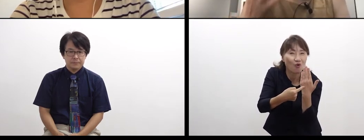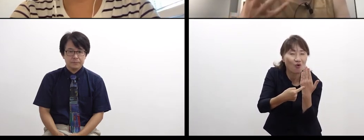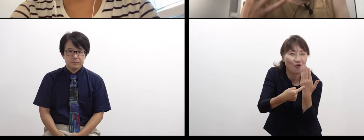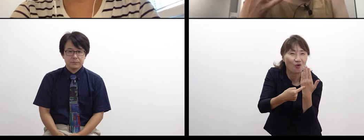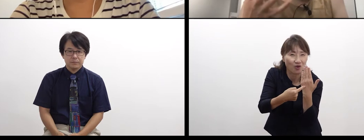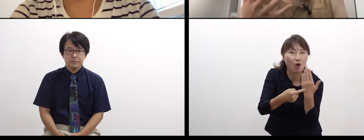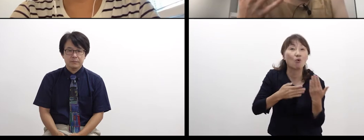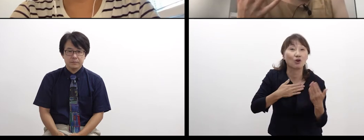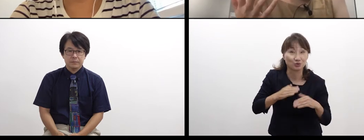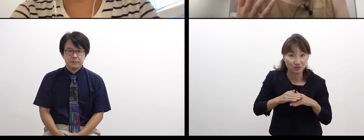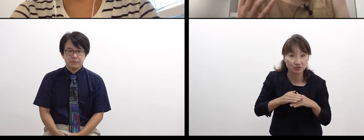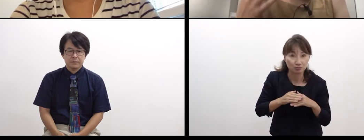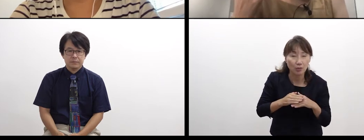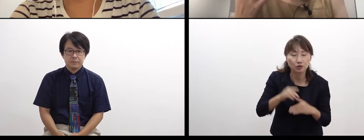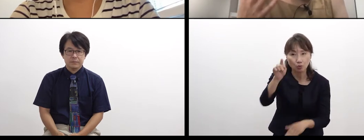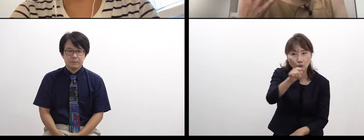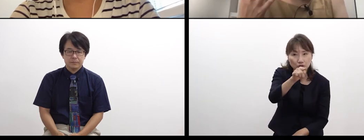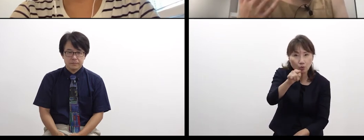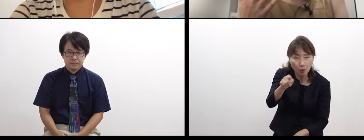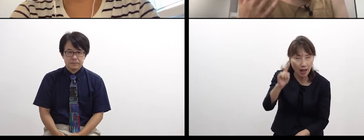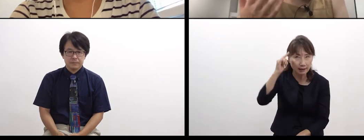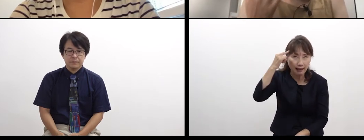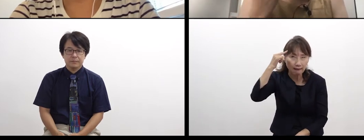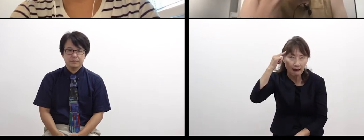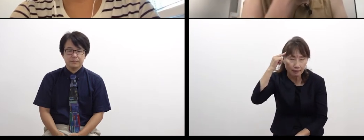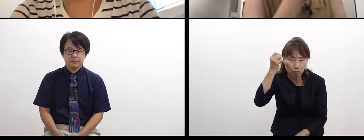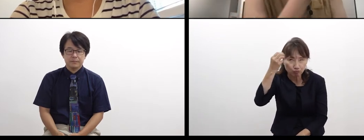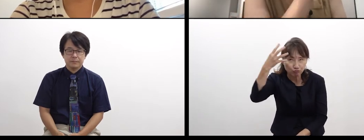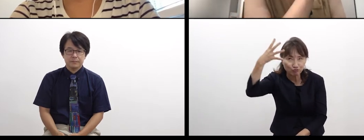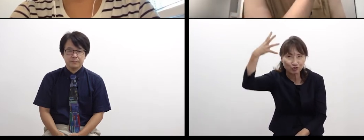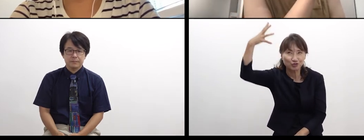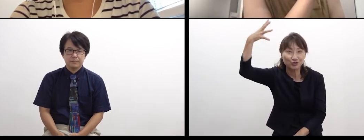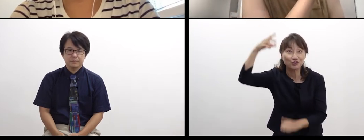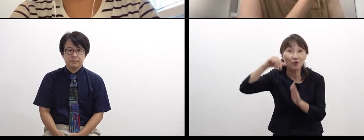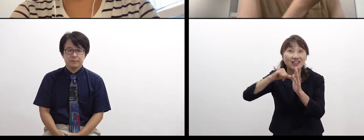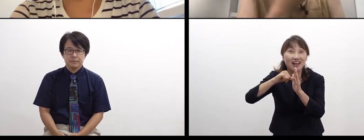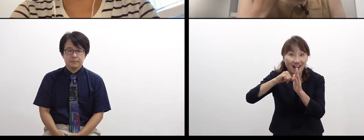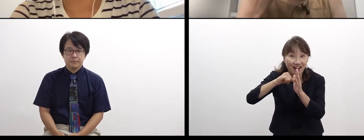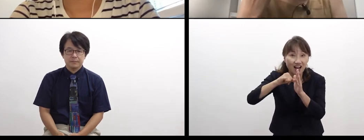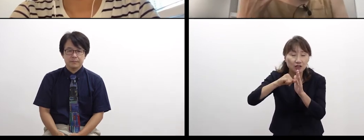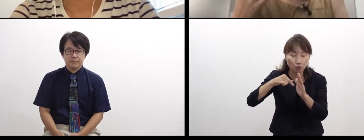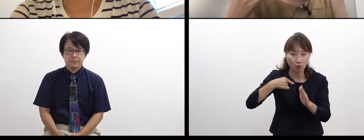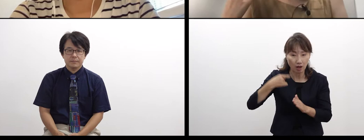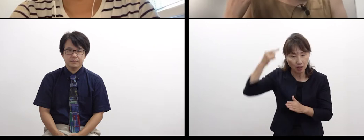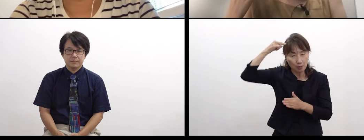or recall, or remember something,